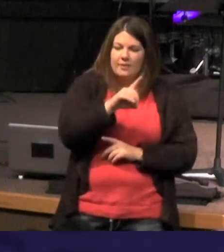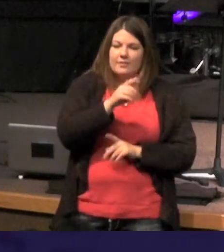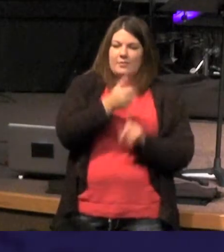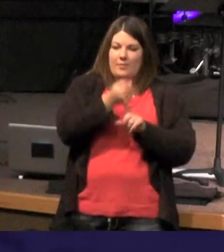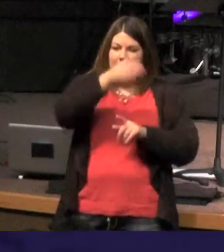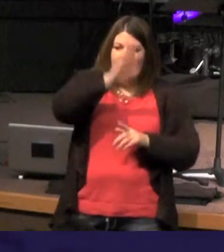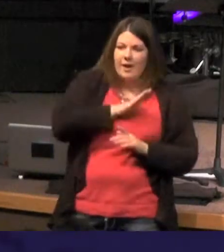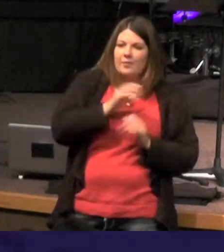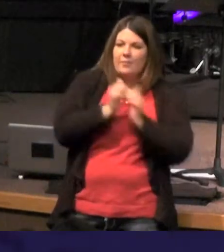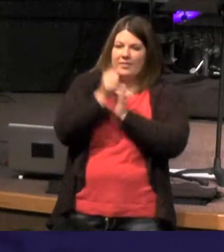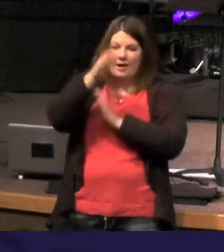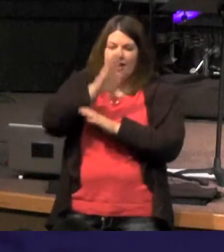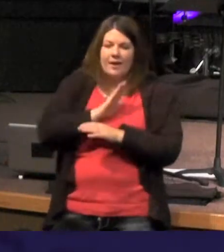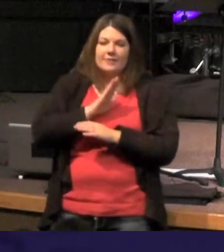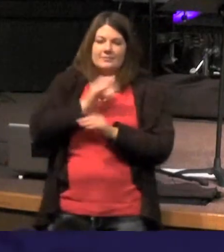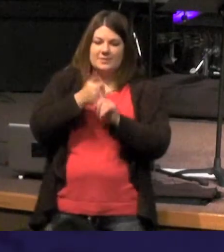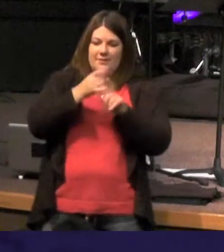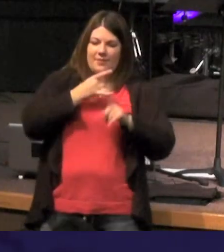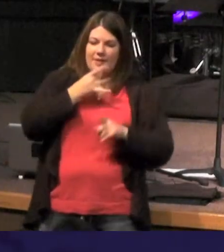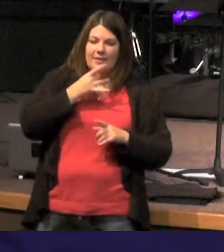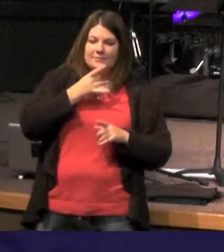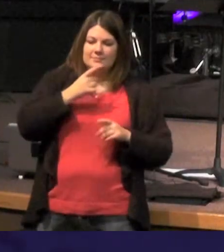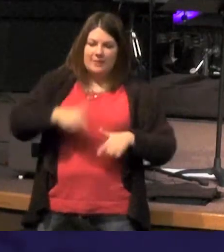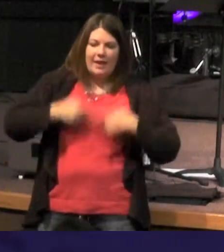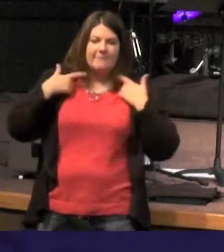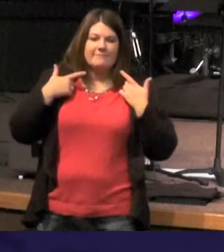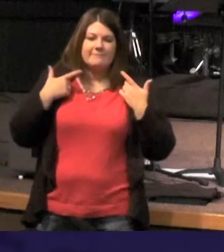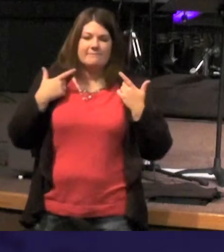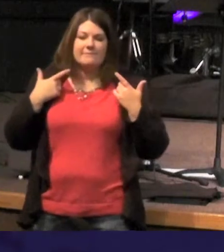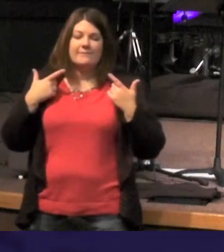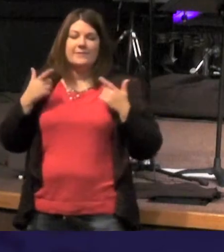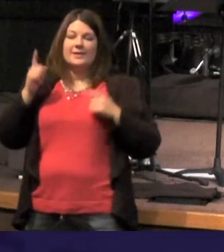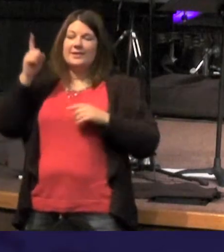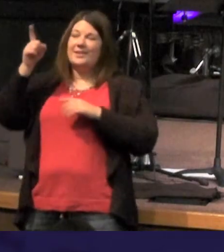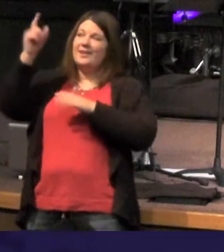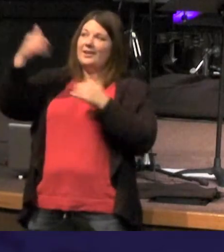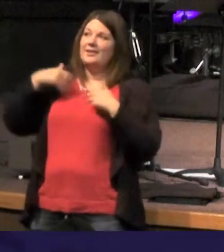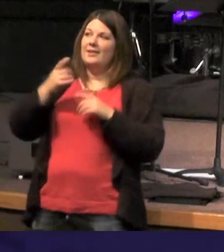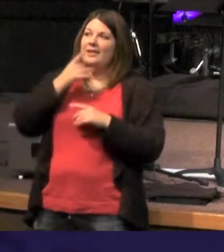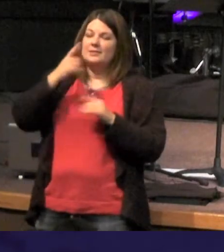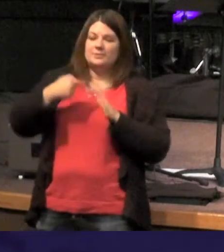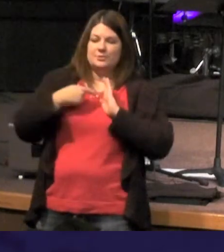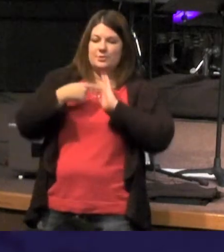was God - he is the life any him is light - he leads people out of darkness